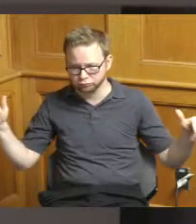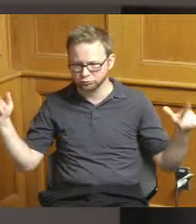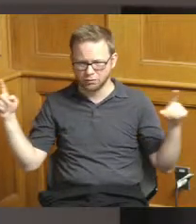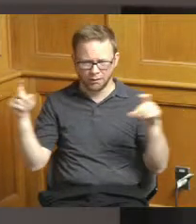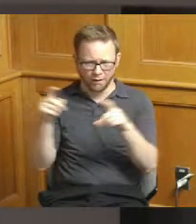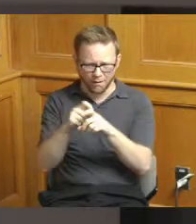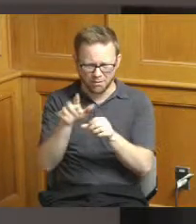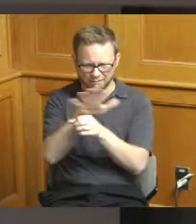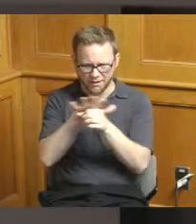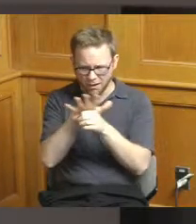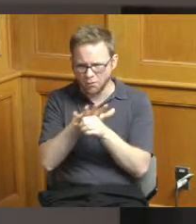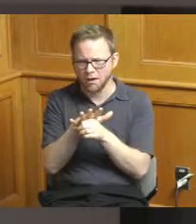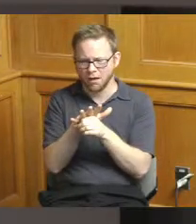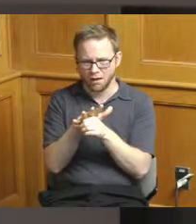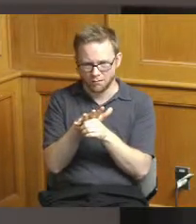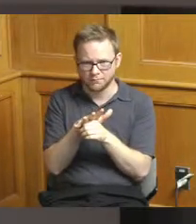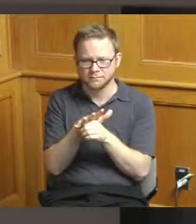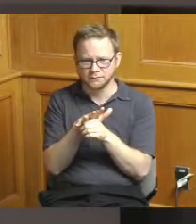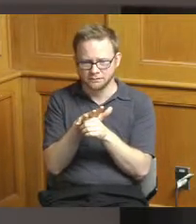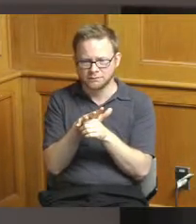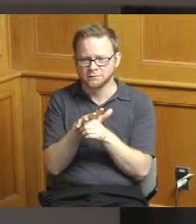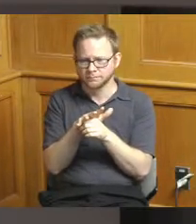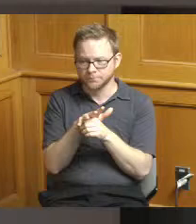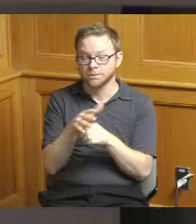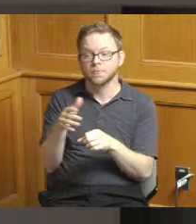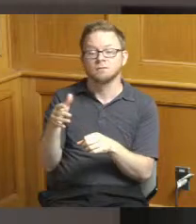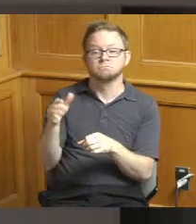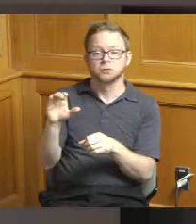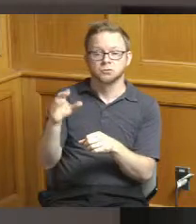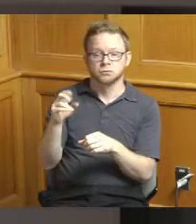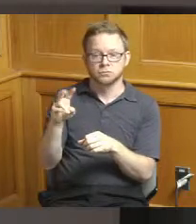so we're provi we're they're requested and we're recommending technical assistance to